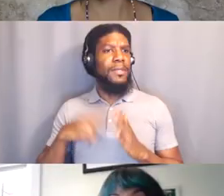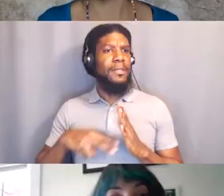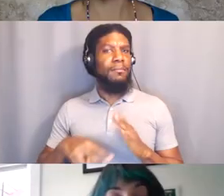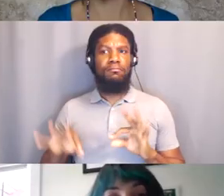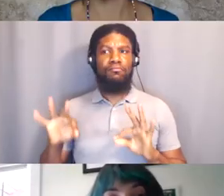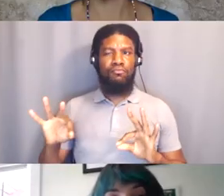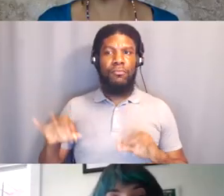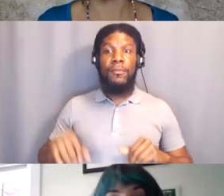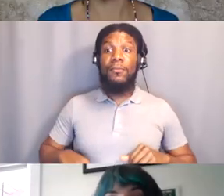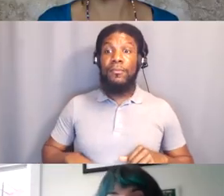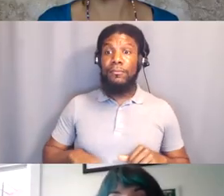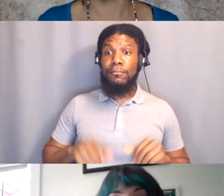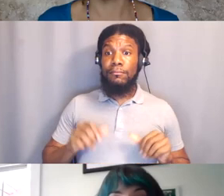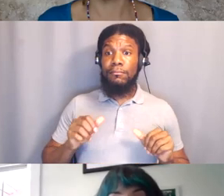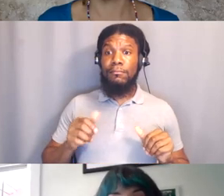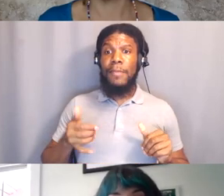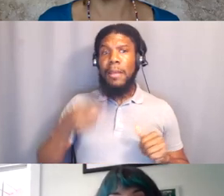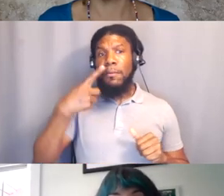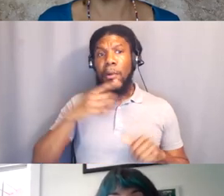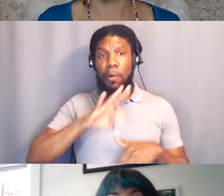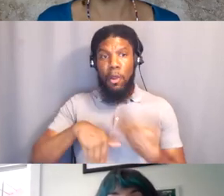Can everyone take a breath in, and out.